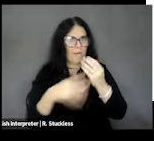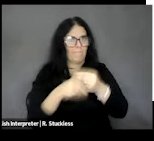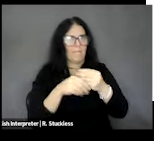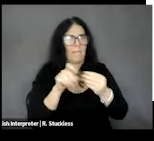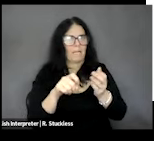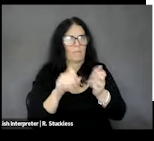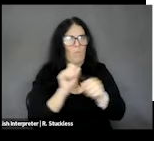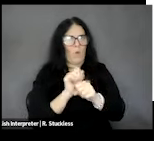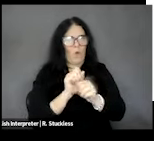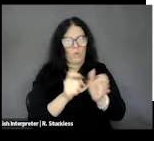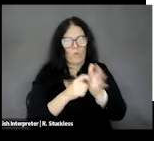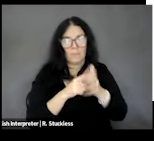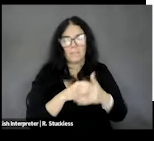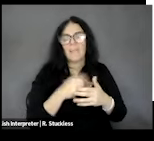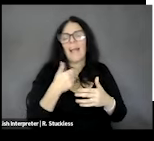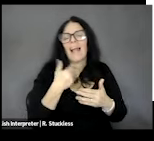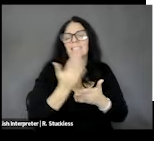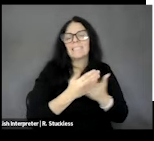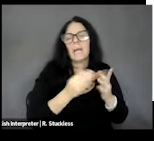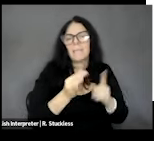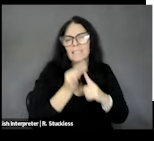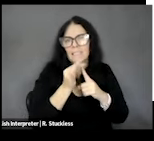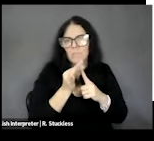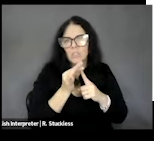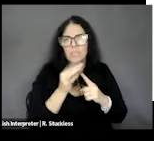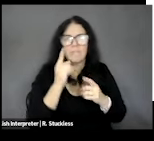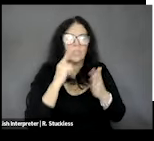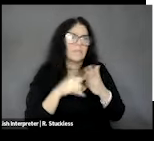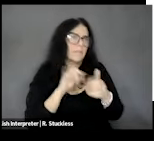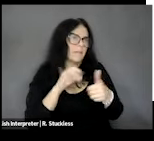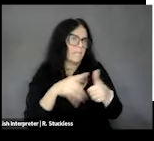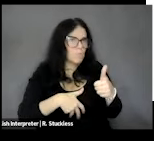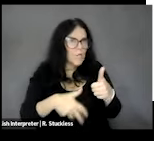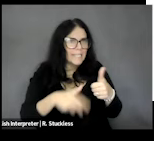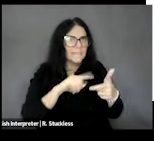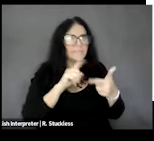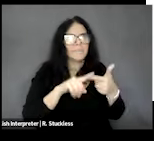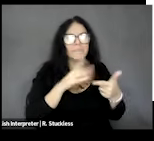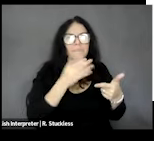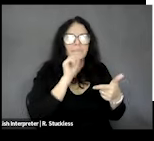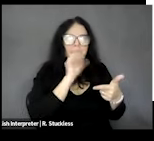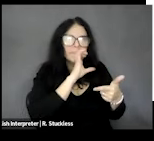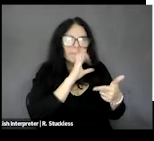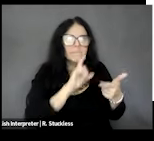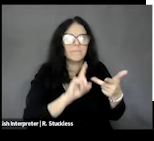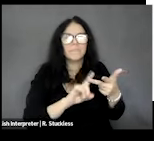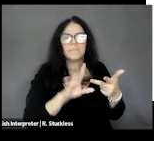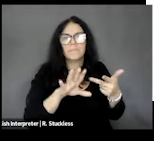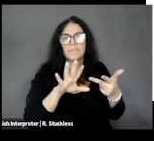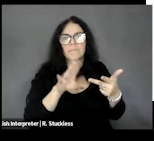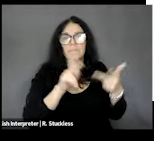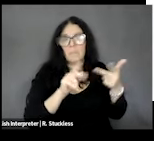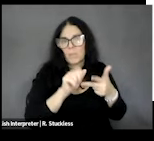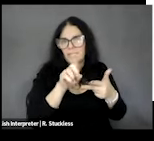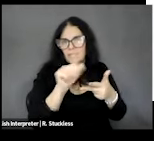out for certain people, like pregnant people, elders, people with disabilities, but not